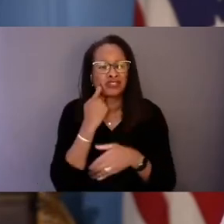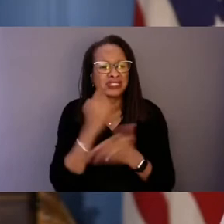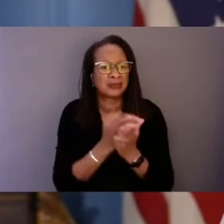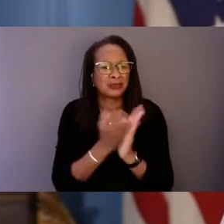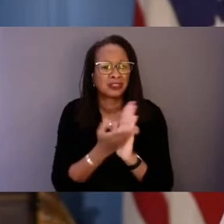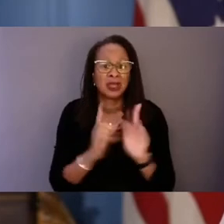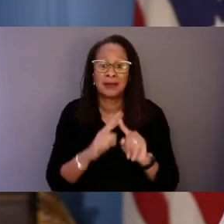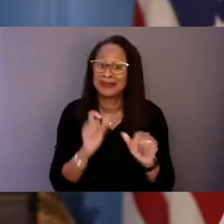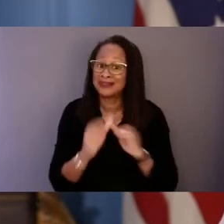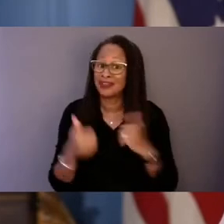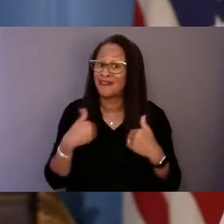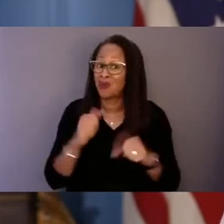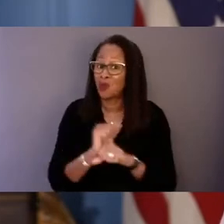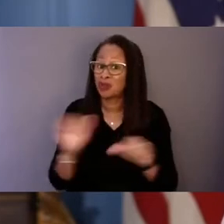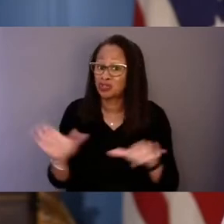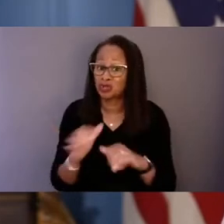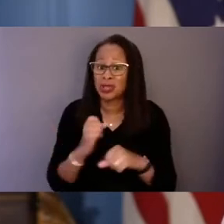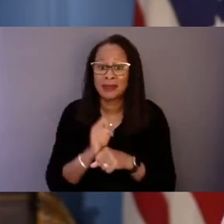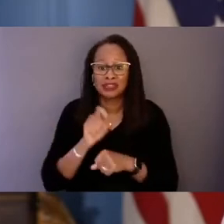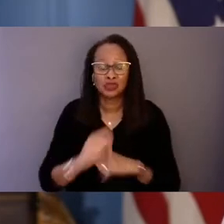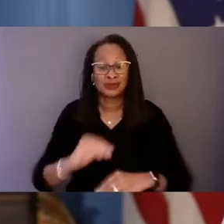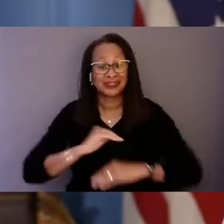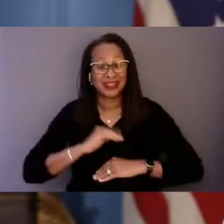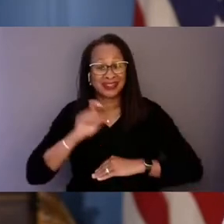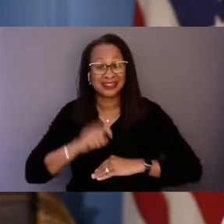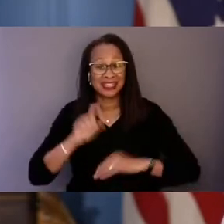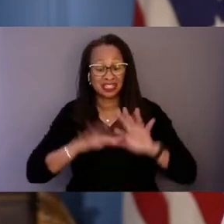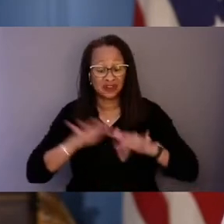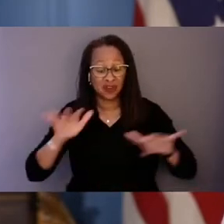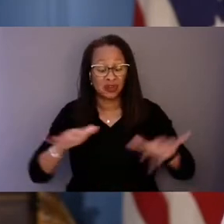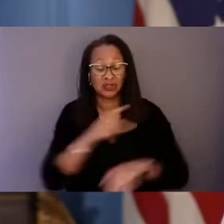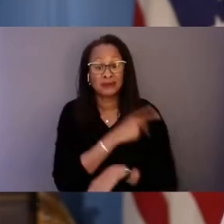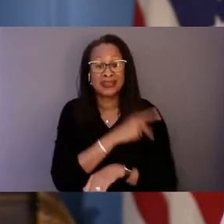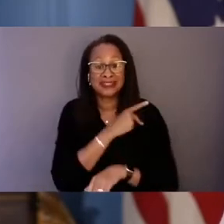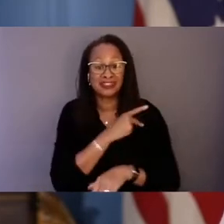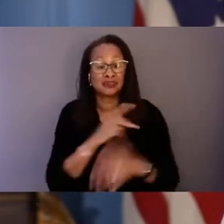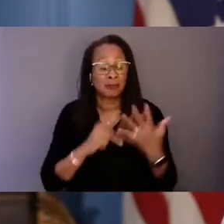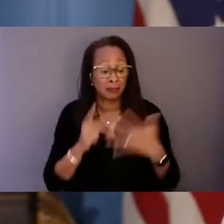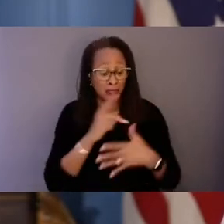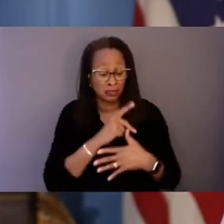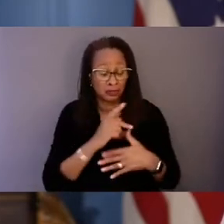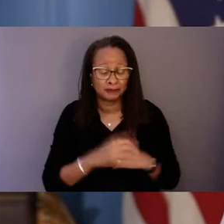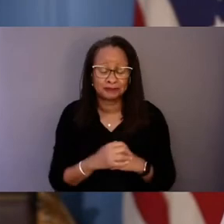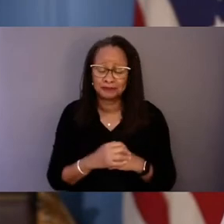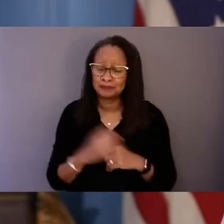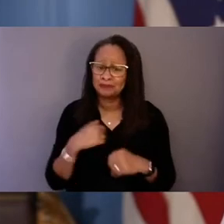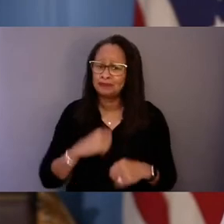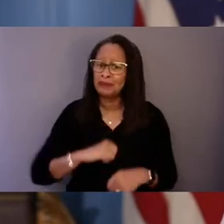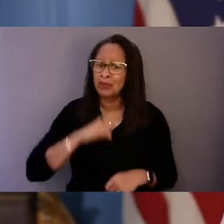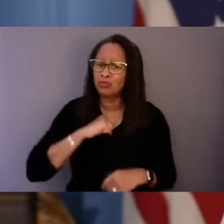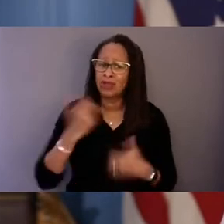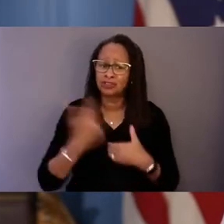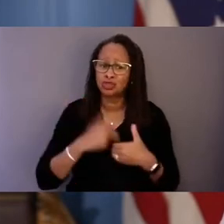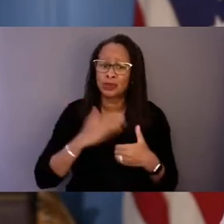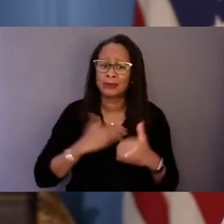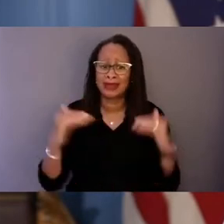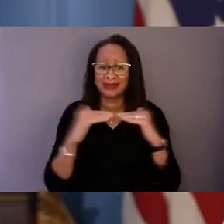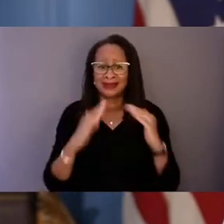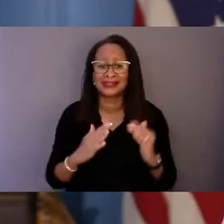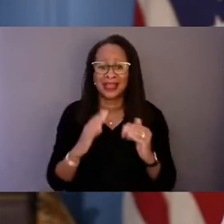to make sure we're meeting the needs of diverse patient populations. I am proud to join my colleagues, Senator Menendez and Senator Booker,